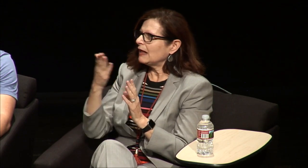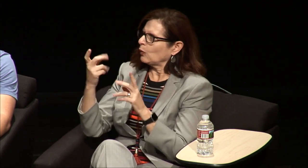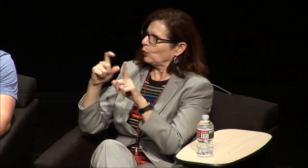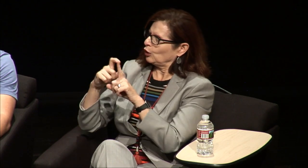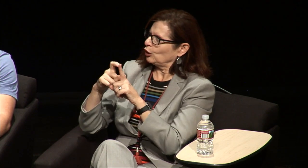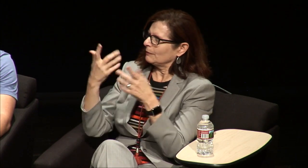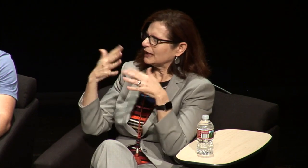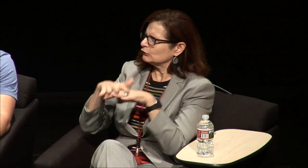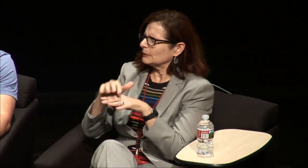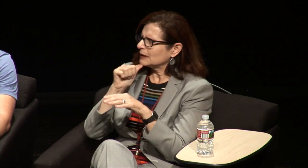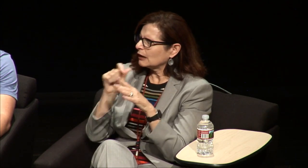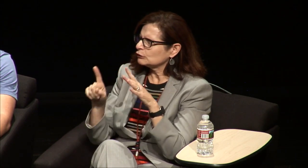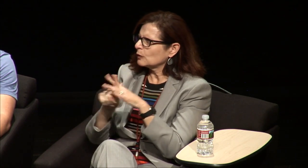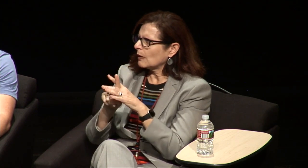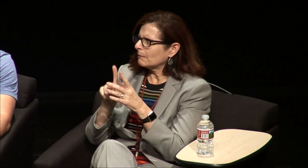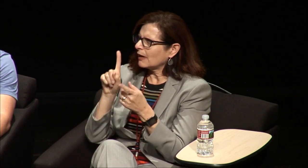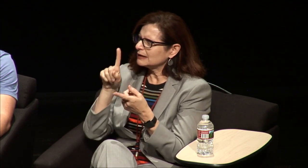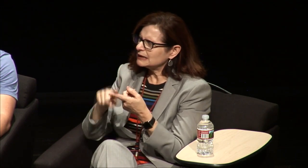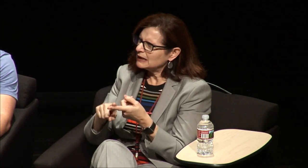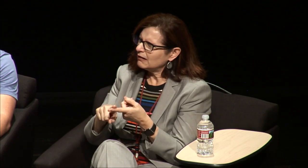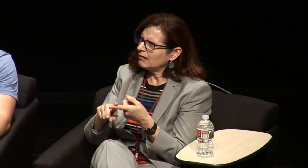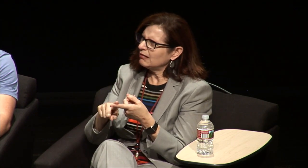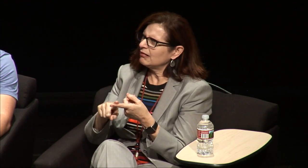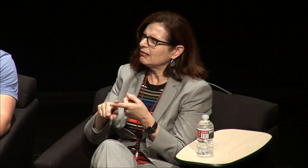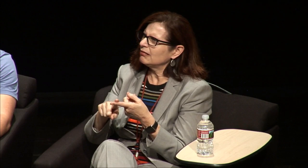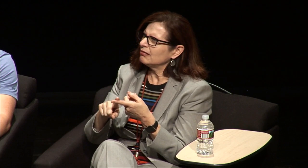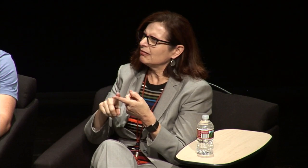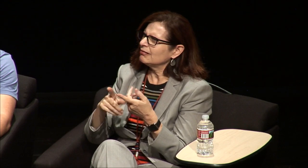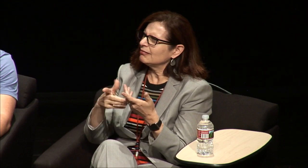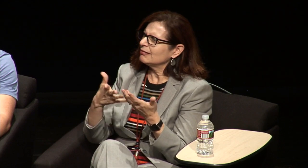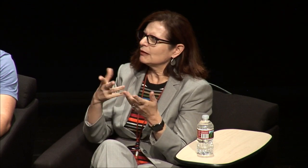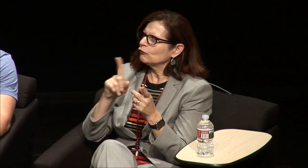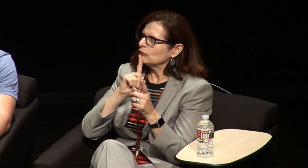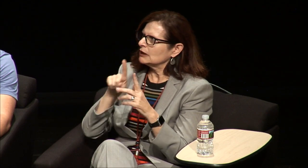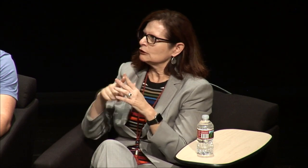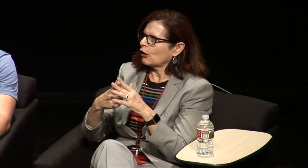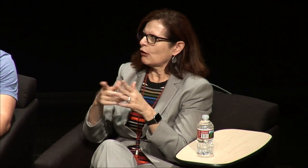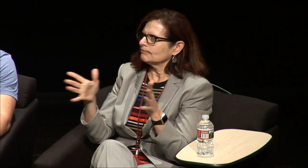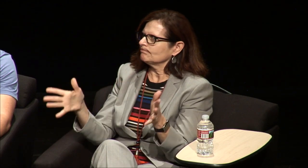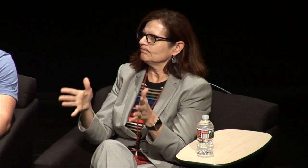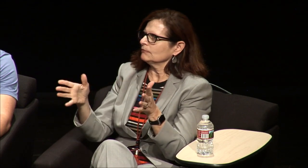and I think the word mainstream as even didn't appear in the vocabulary really